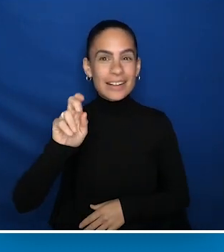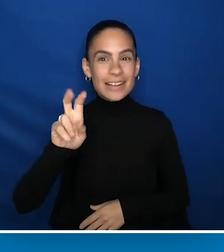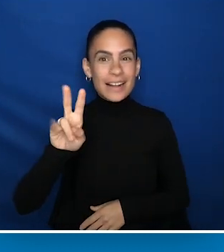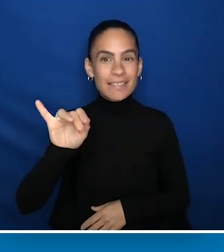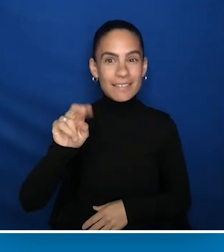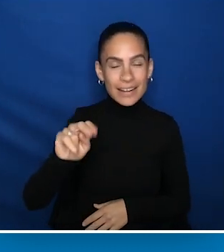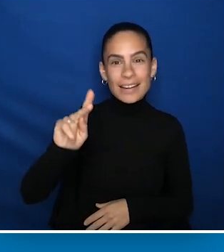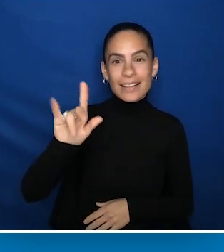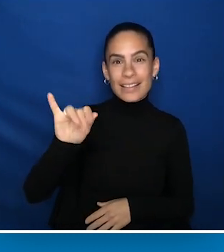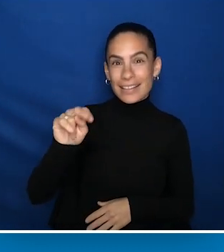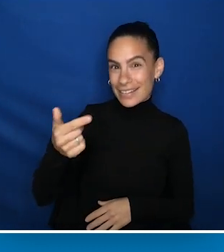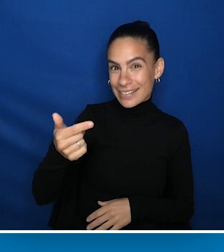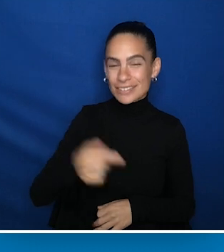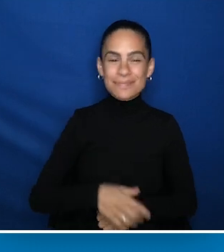Ladies and gentlemen, Kevin Kling.